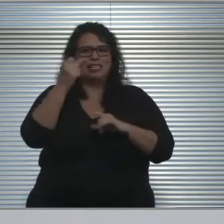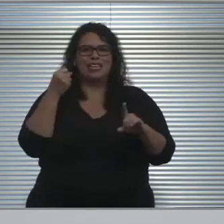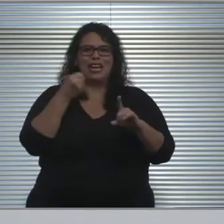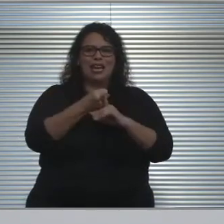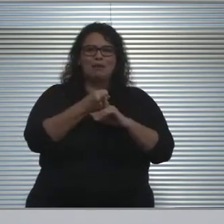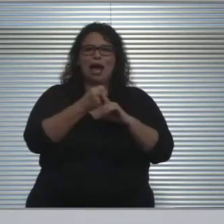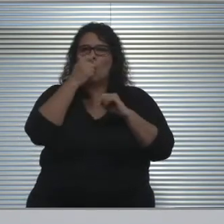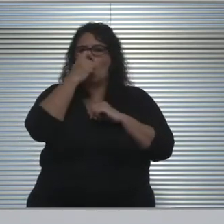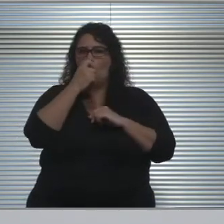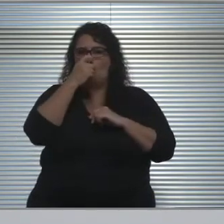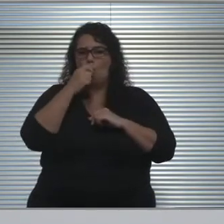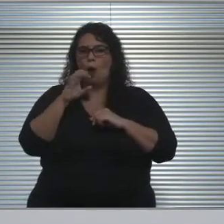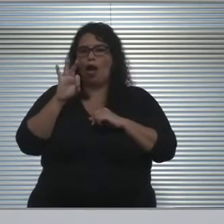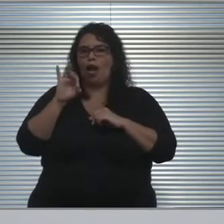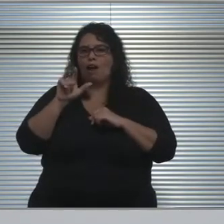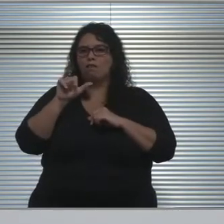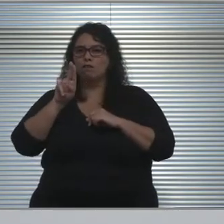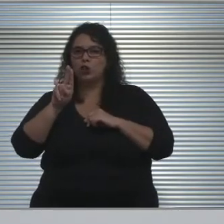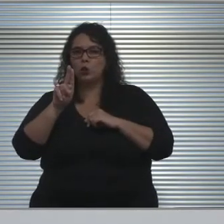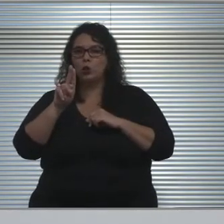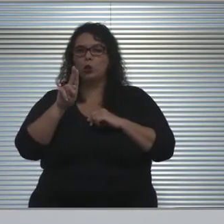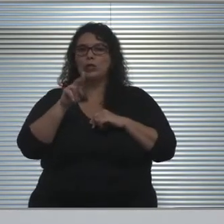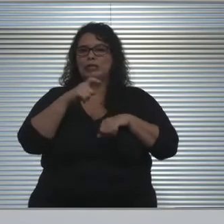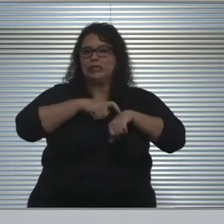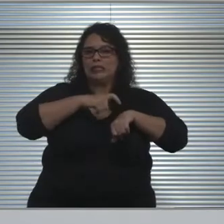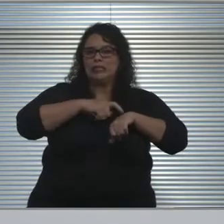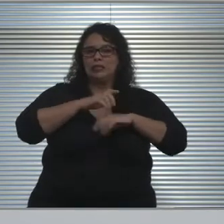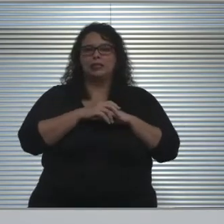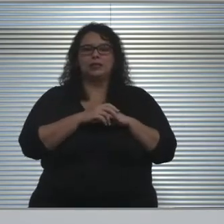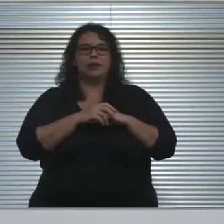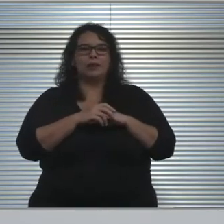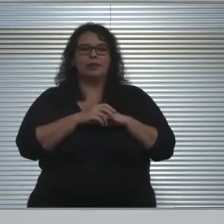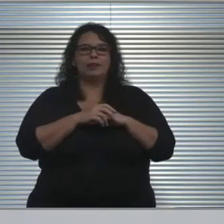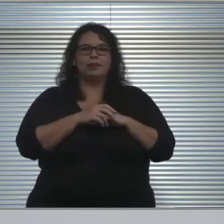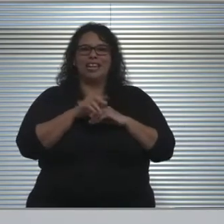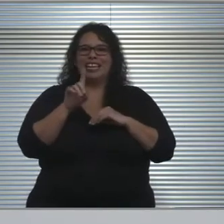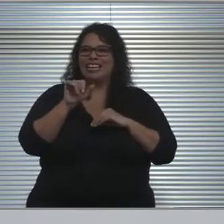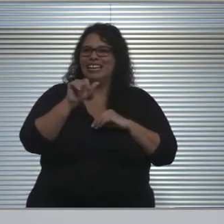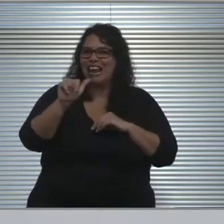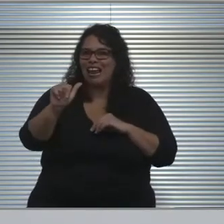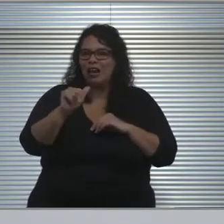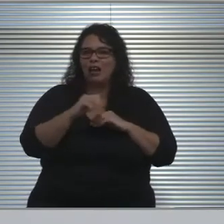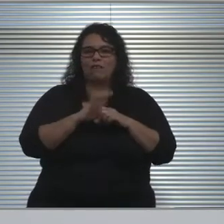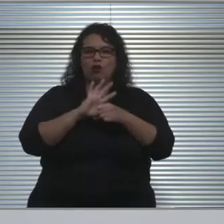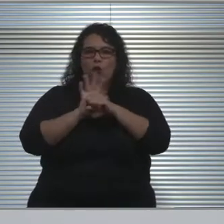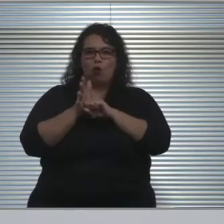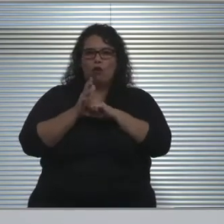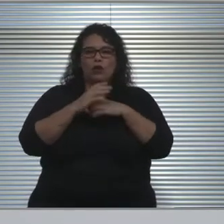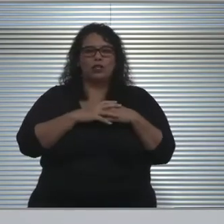and the desire to keep school open, and moving forward as we phase in a reopening.